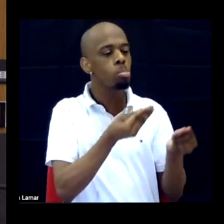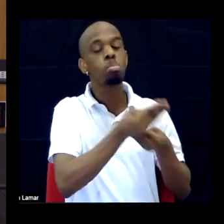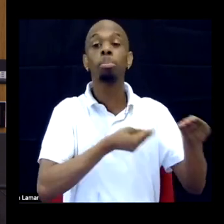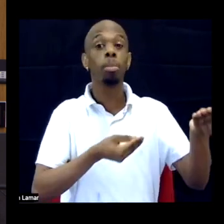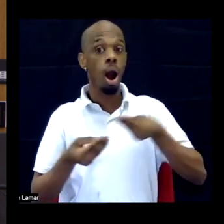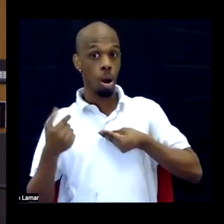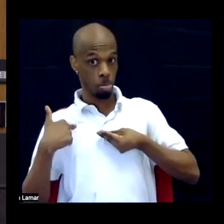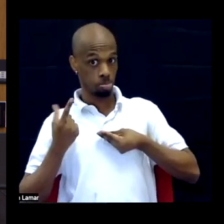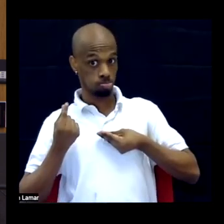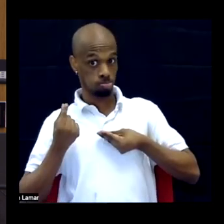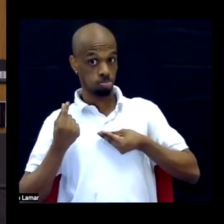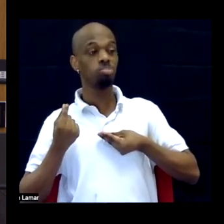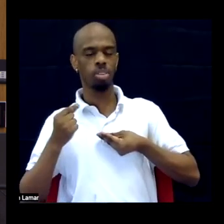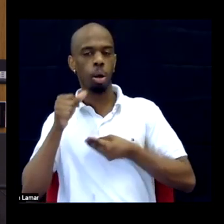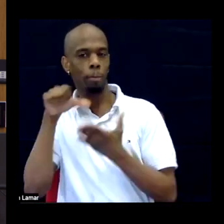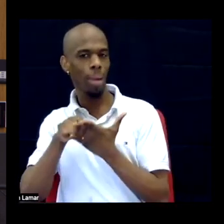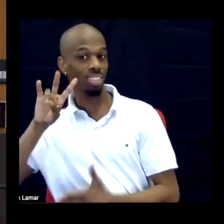This is on page 75.